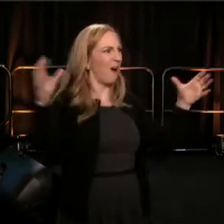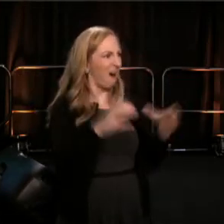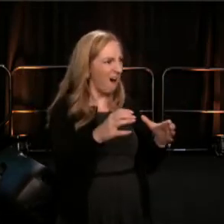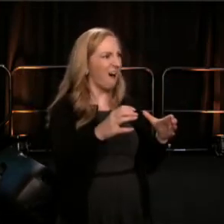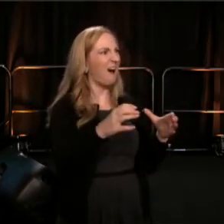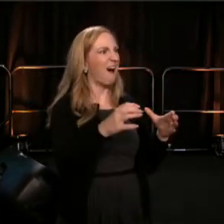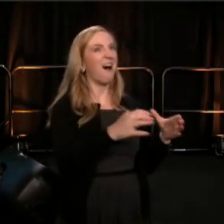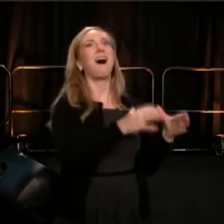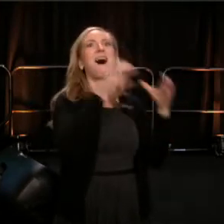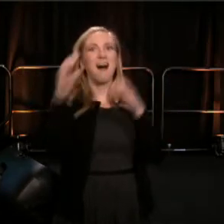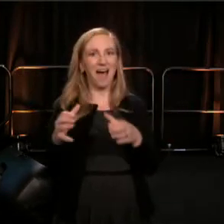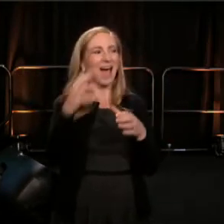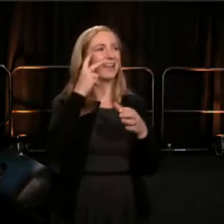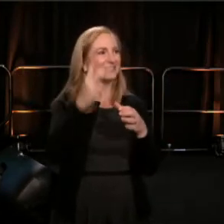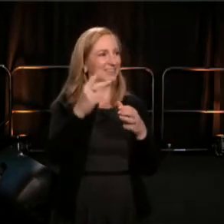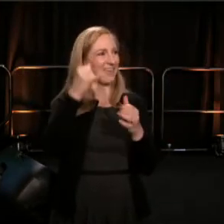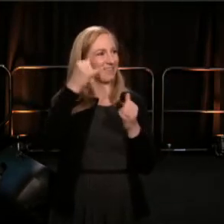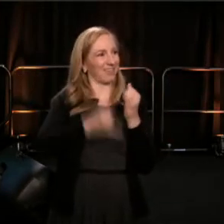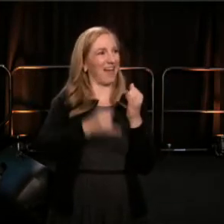the last 35 minutes of the sit-in.